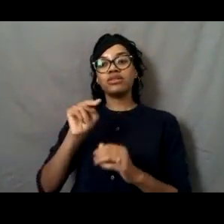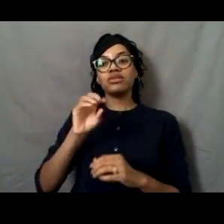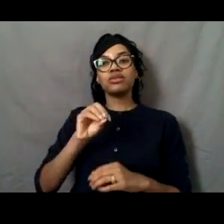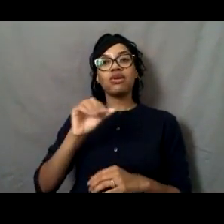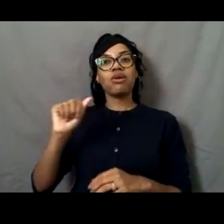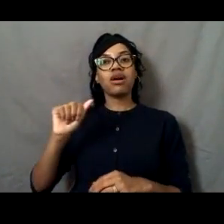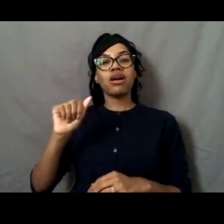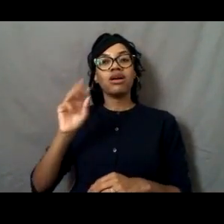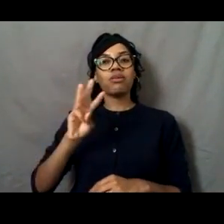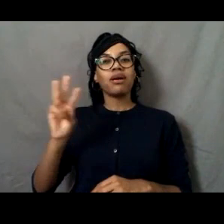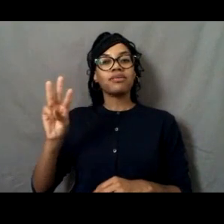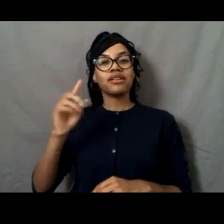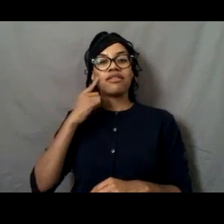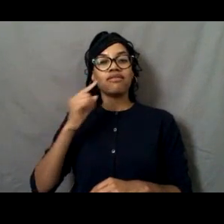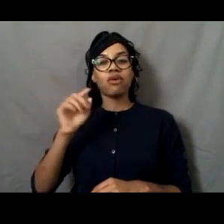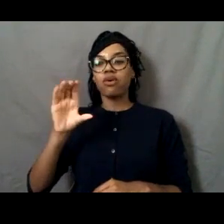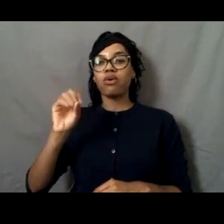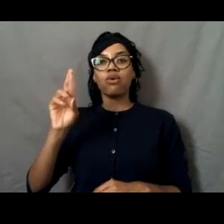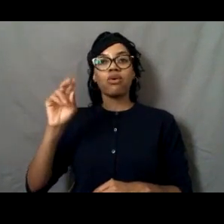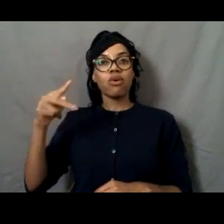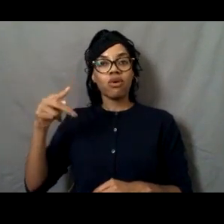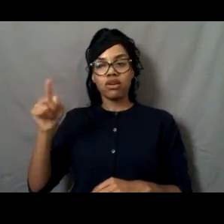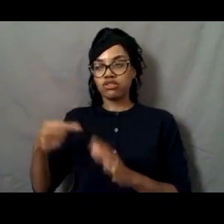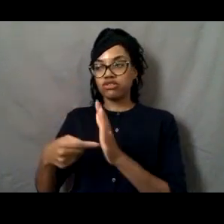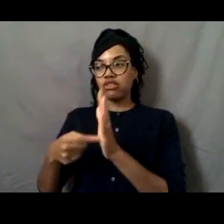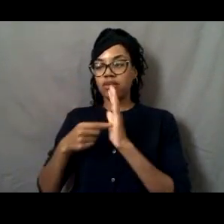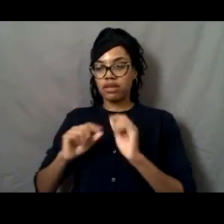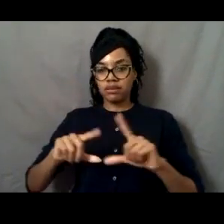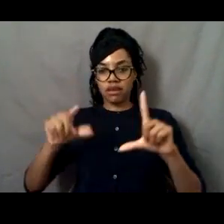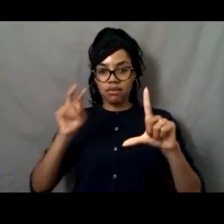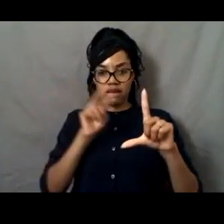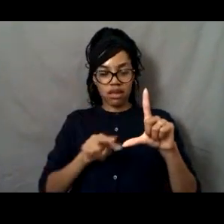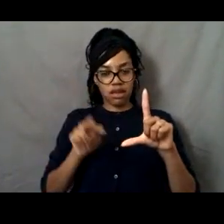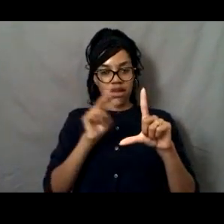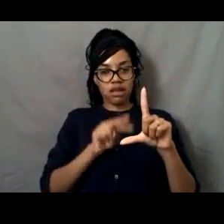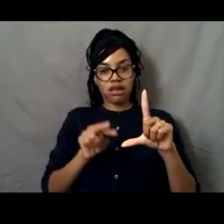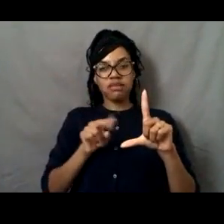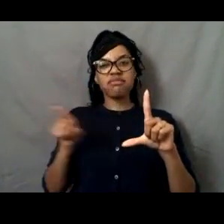I had never heard of the NOAA Corps, neither had they we were looking for jobs for meteorologists